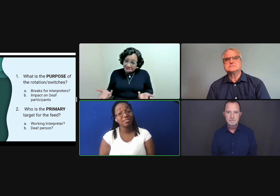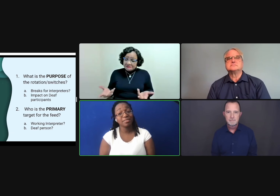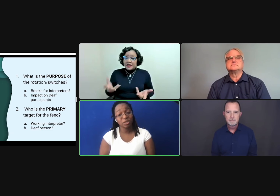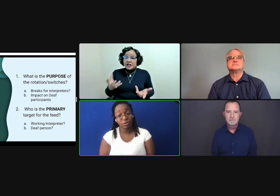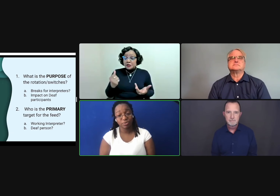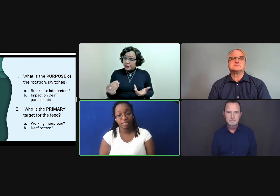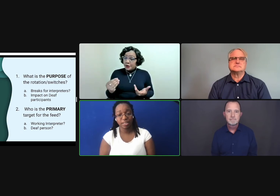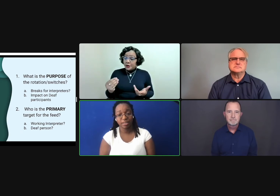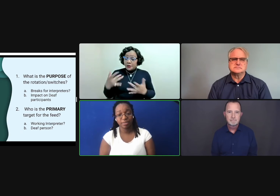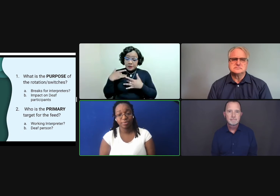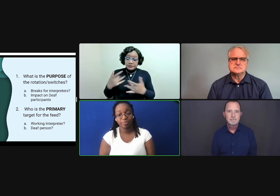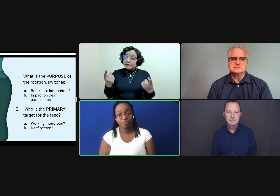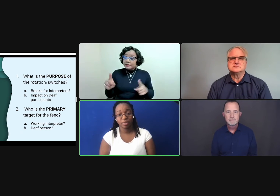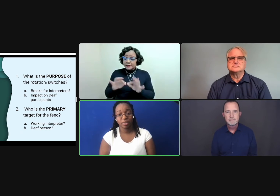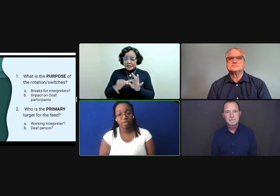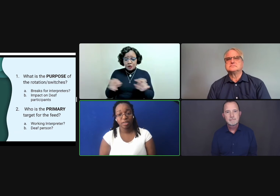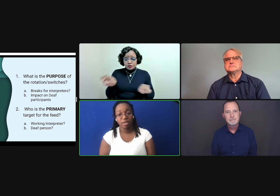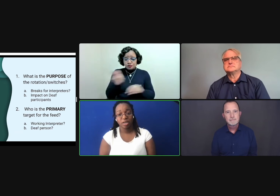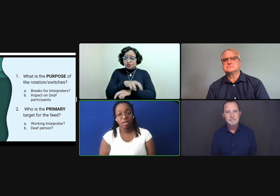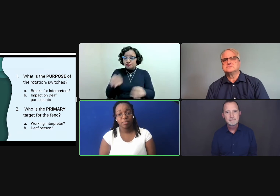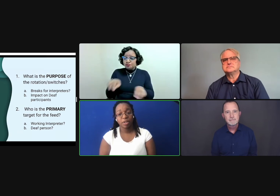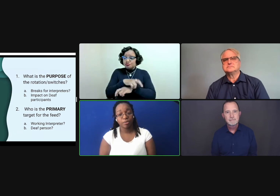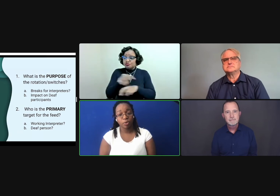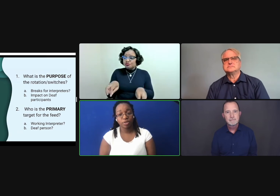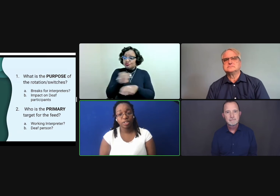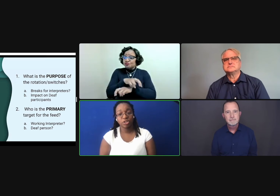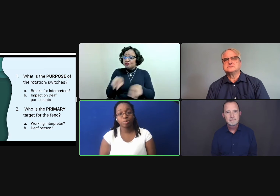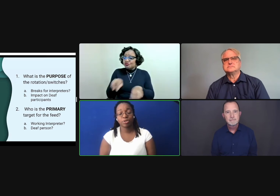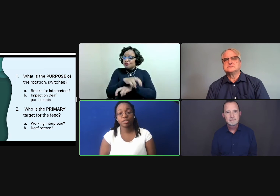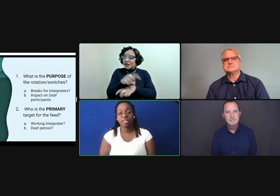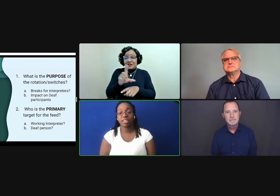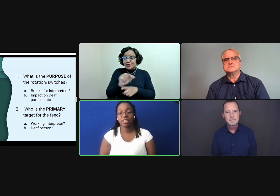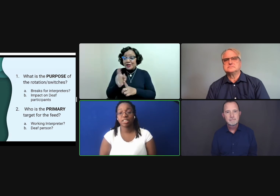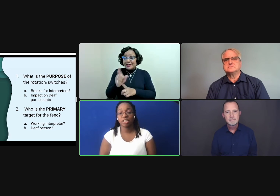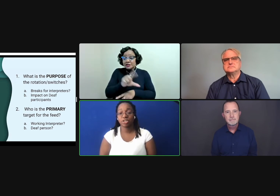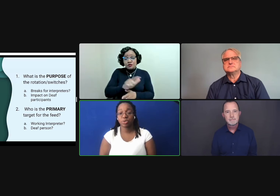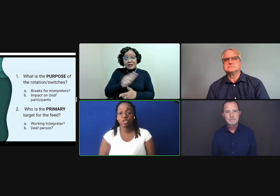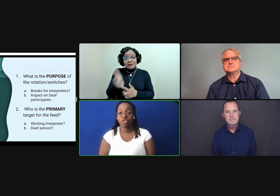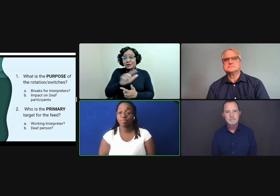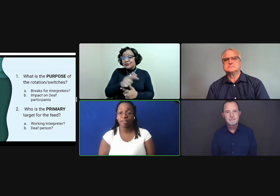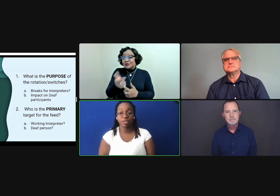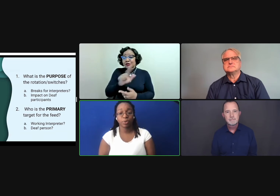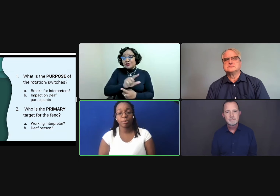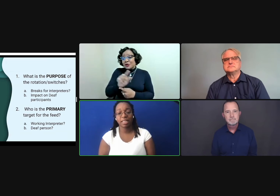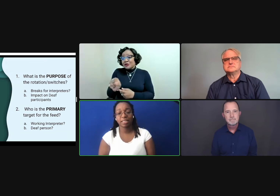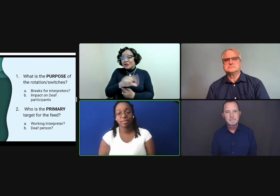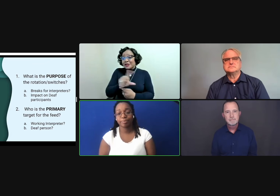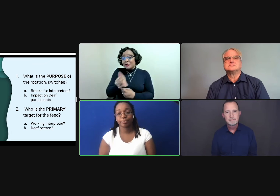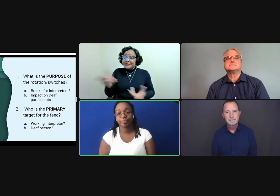as physical fatigue. Therefore, interpreters decide to continue to switch every 20 minutes.